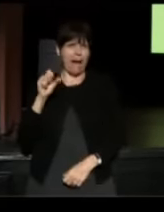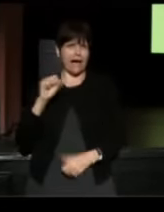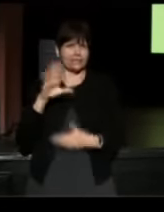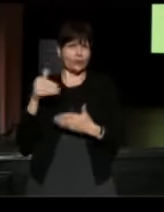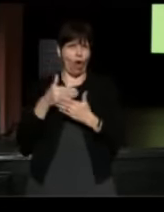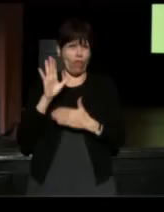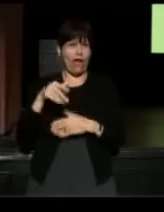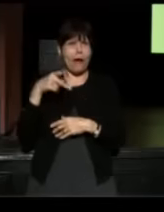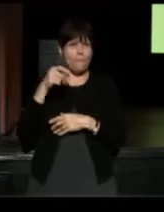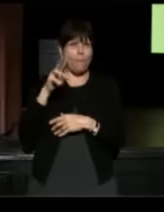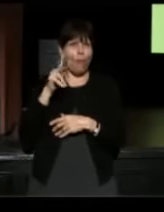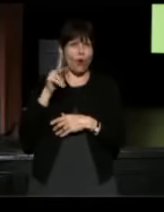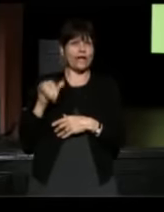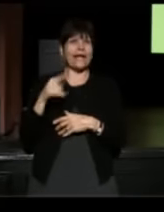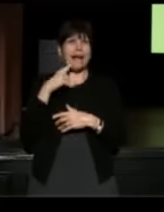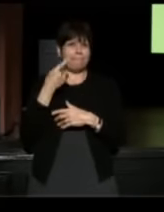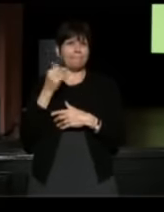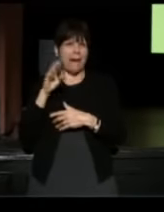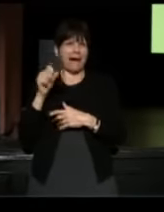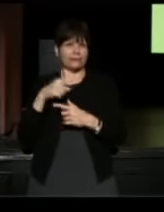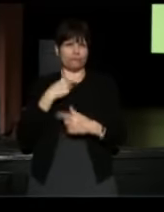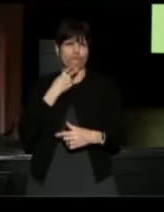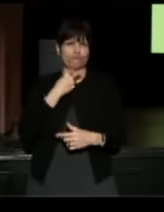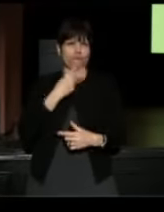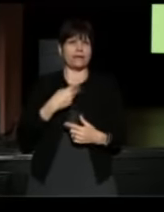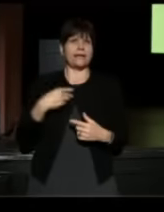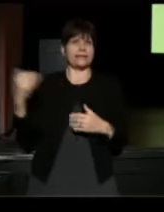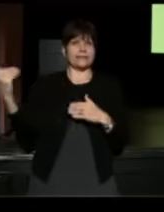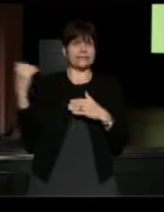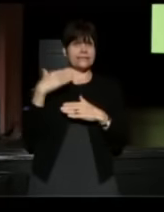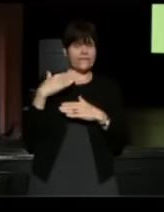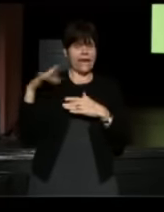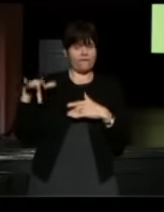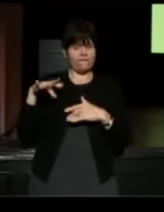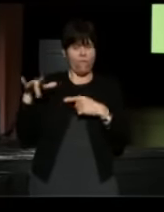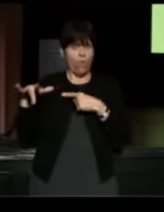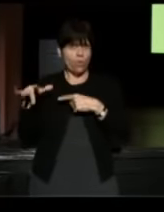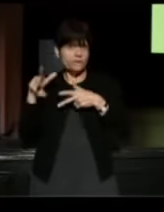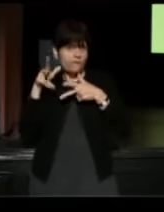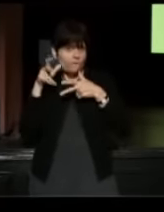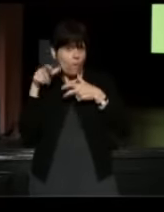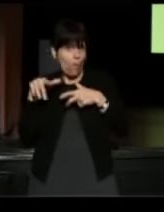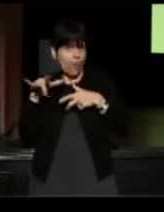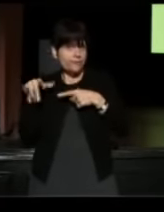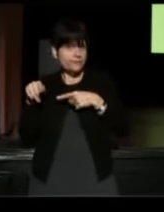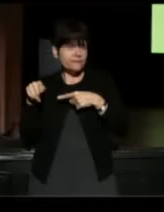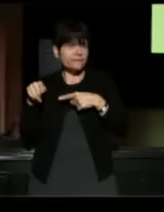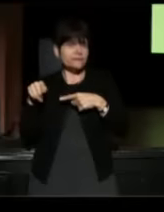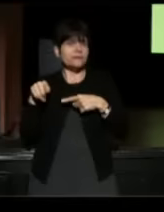And I said, "I need that voice, Brock" and he sent it to me. And a voice came out and I was the prince.